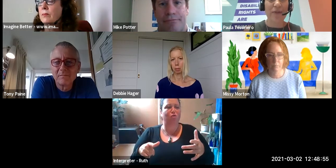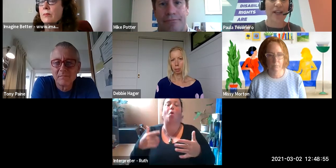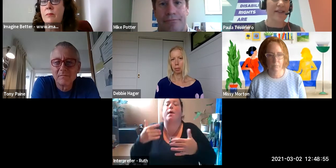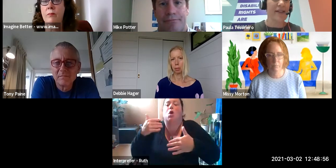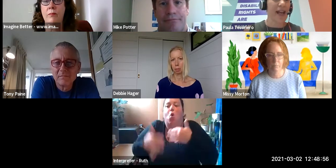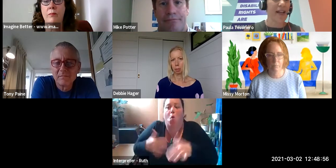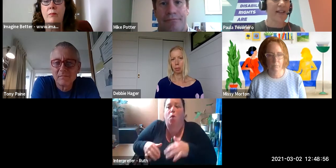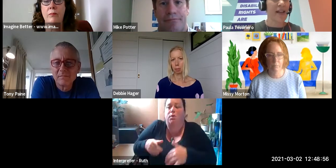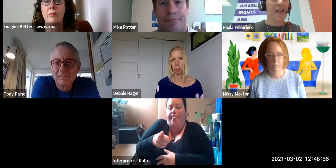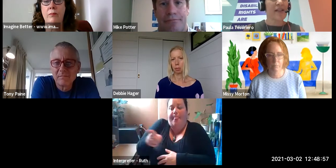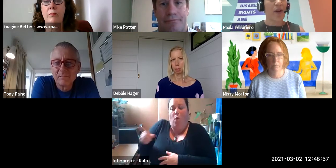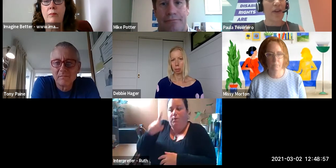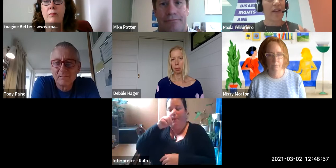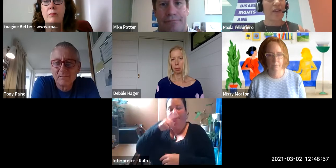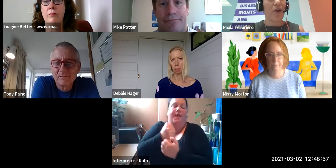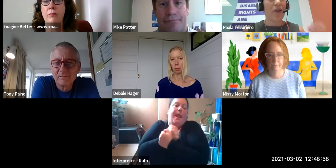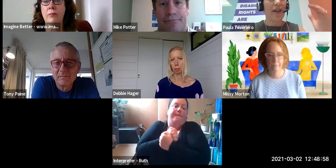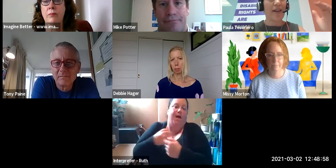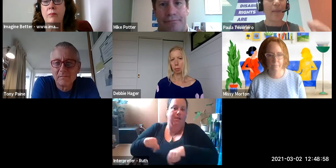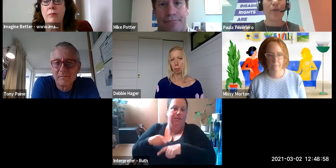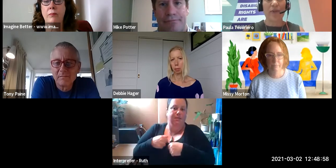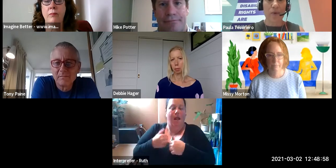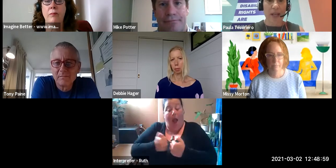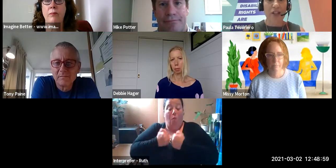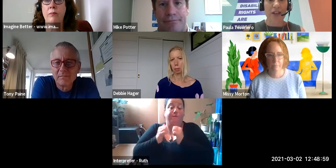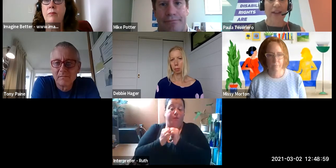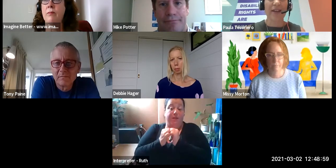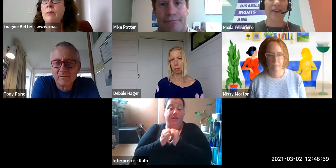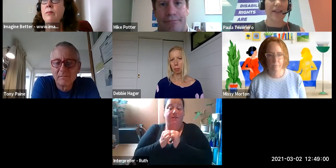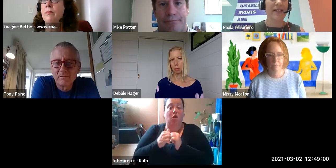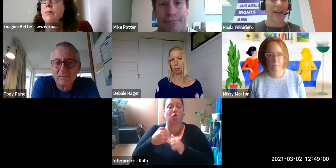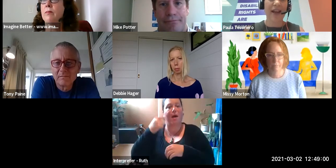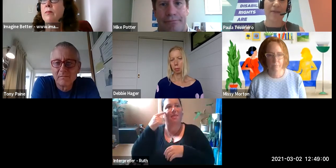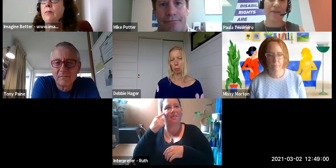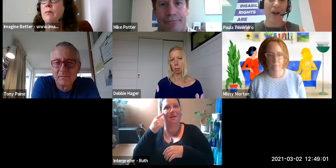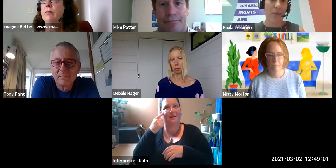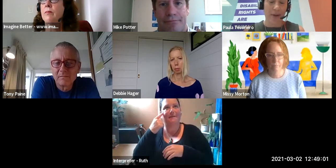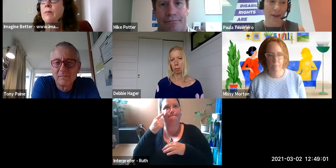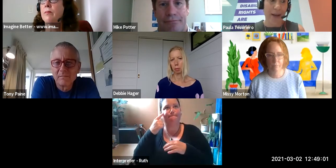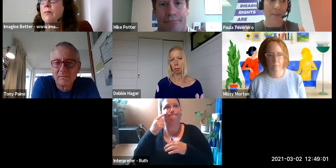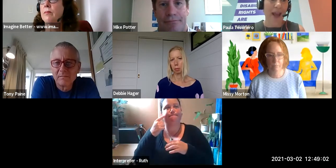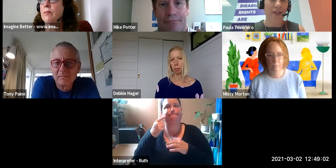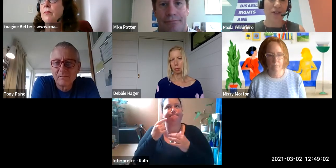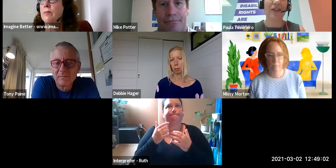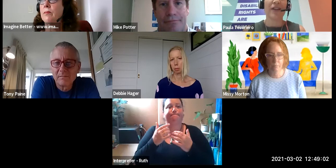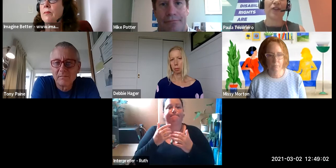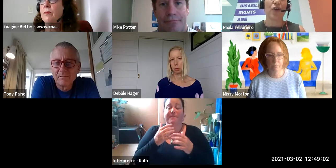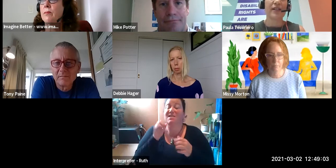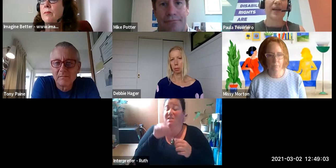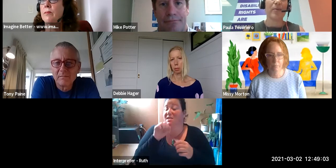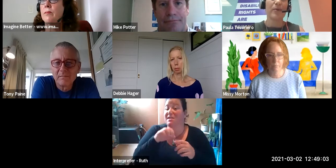friends and so I think at a number of levels actually it does have an impact on non-disabled